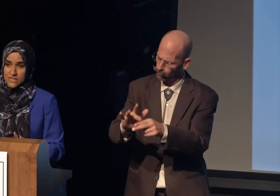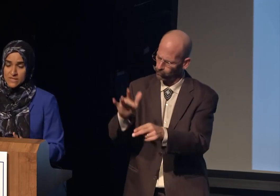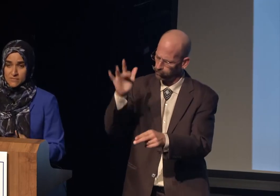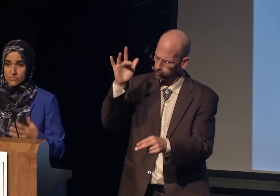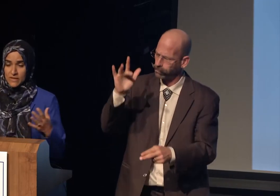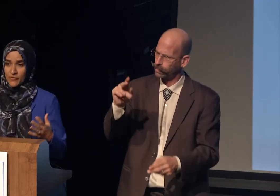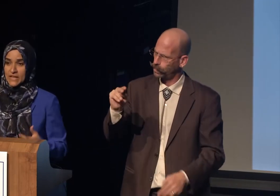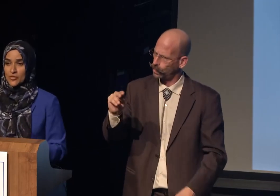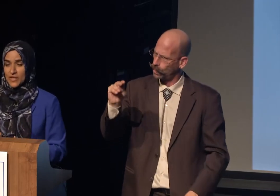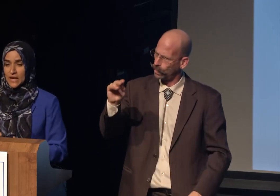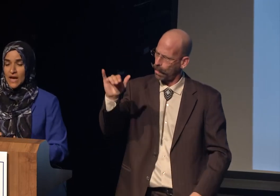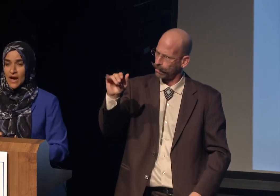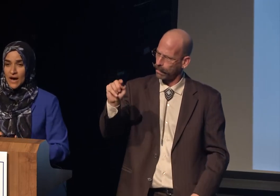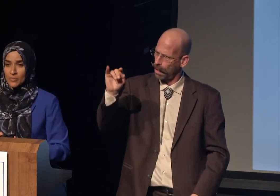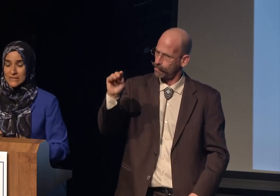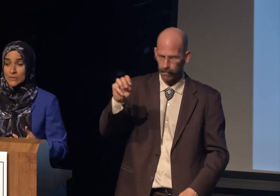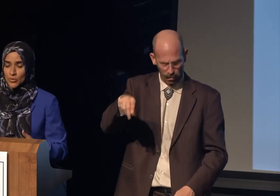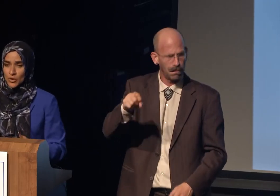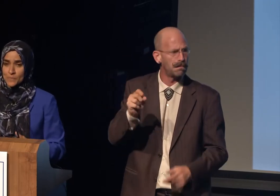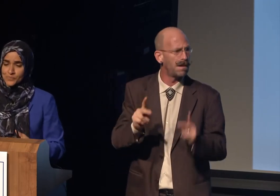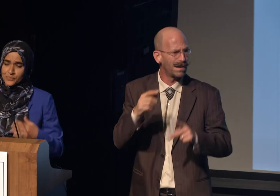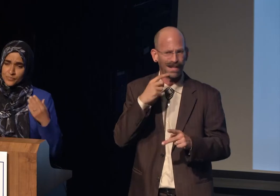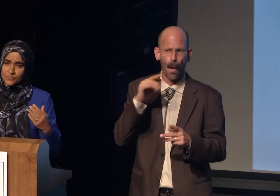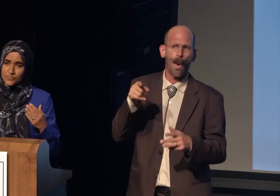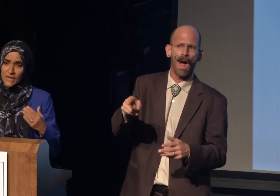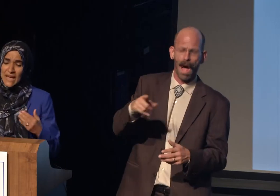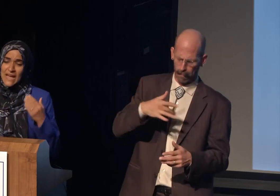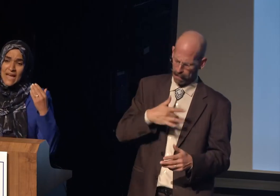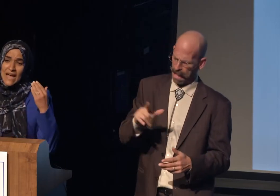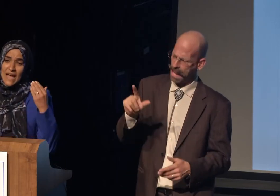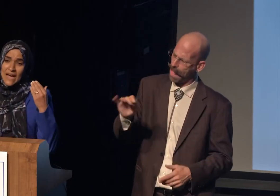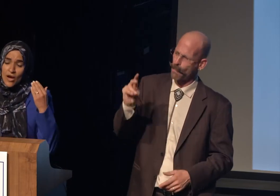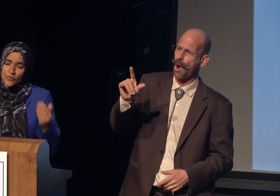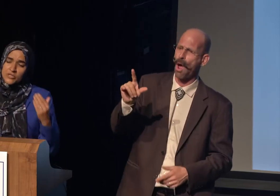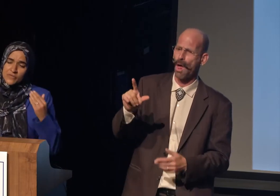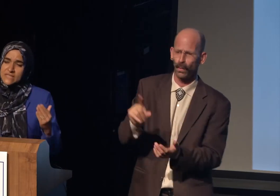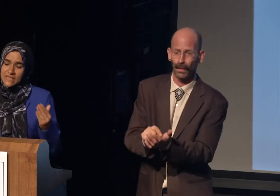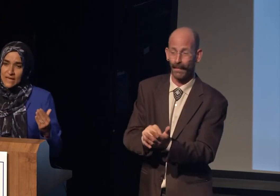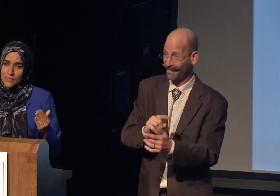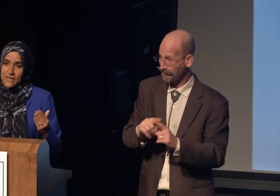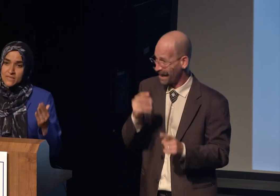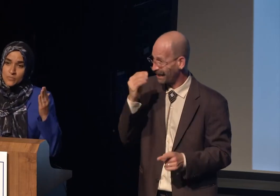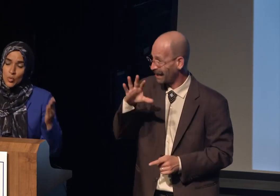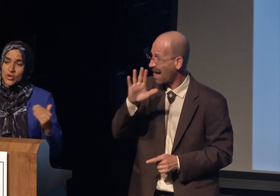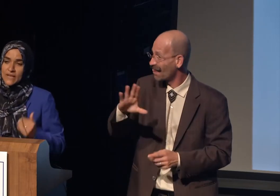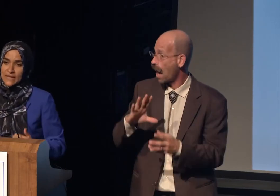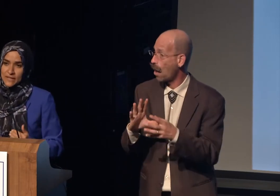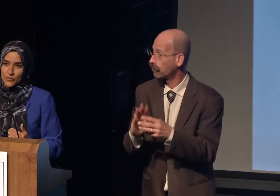if anything, liberal. Coverage of Islam is more negative